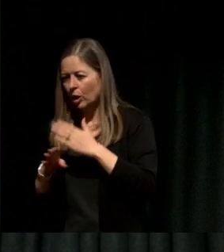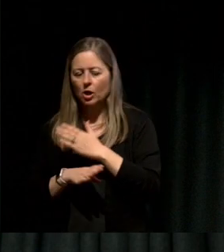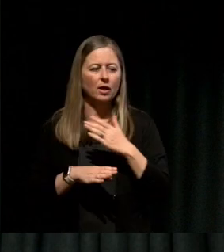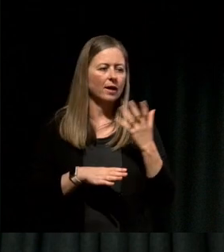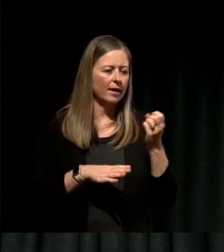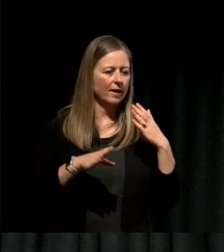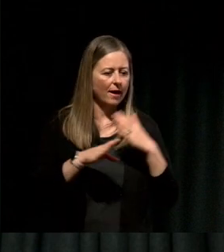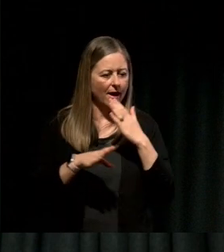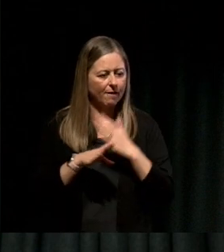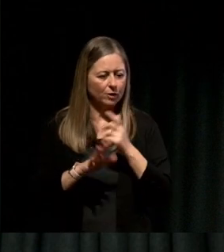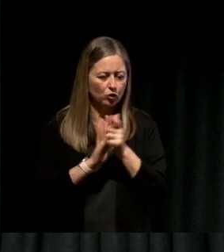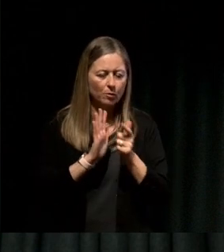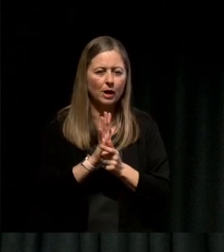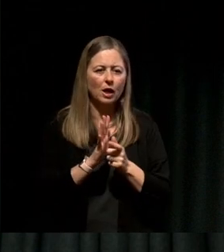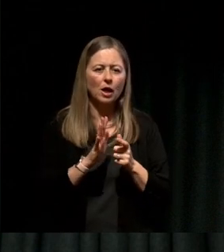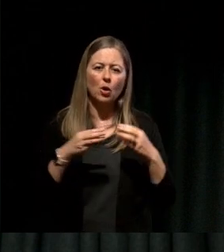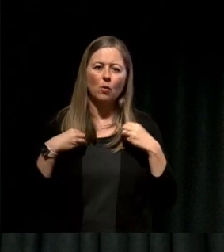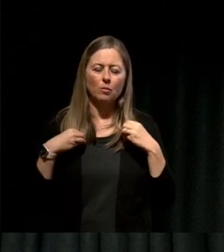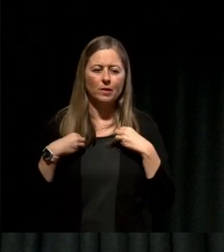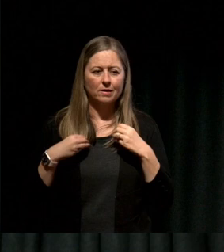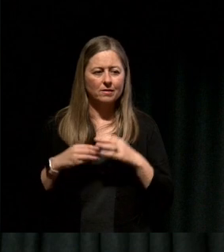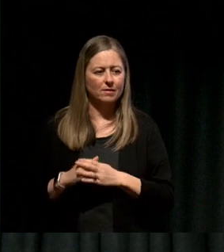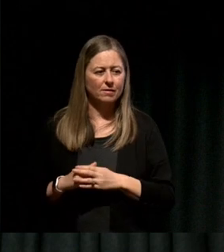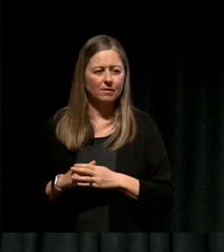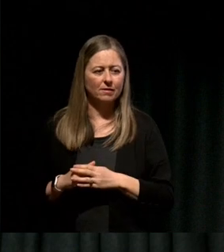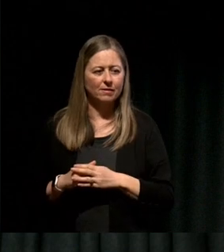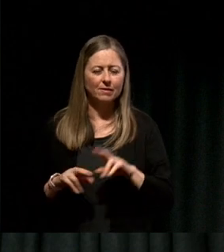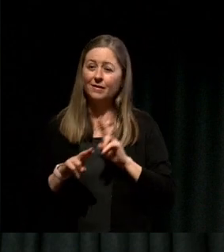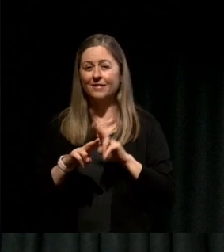job in a commercial law firm, much to my dad's delight as an Indian dad.